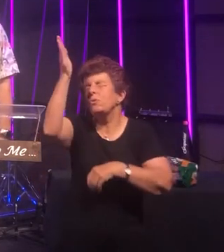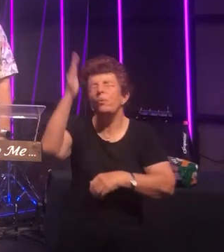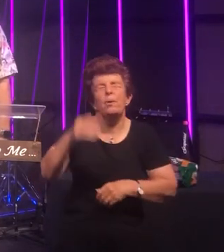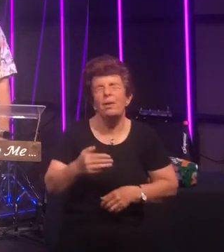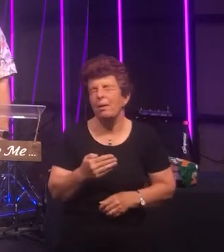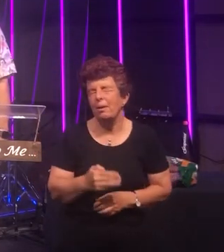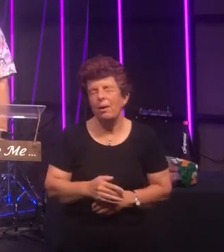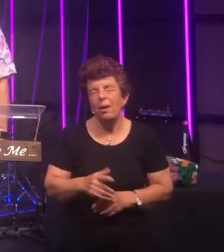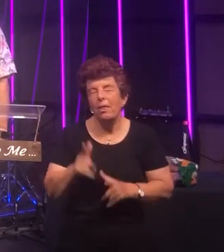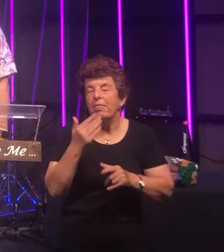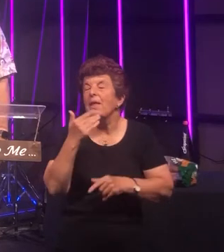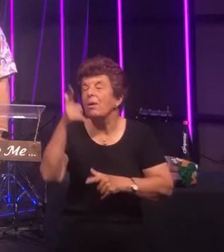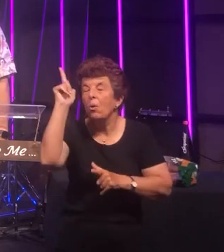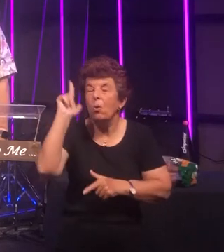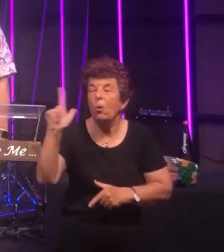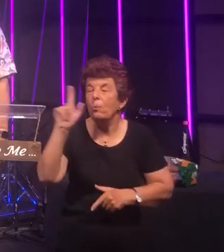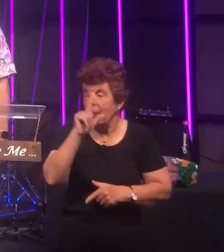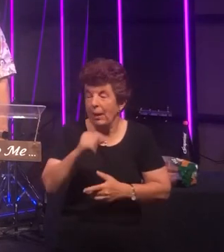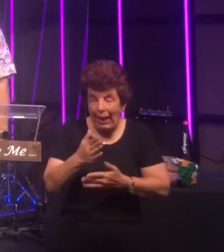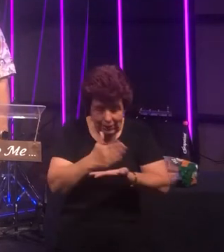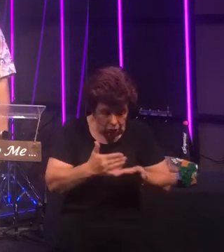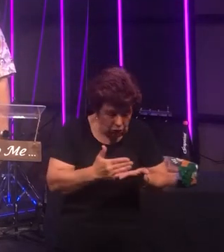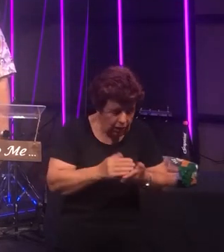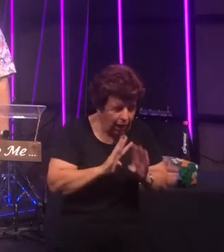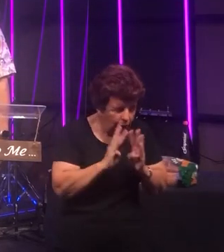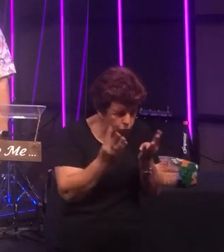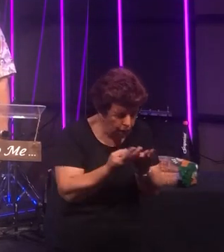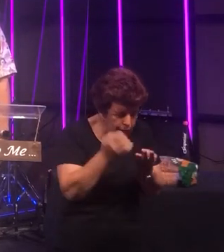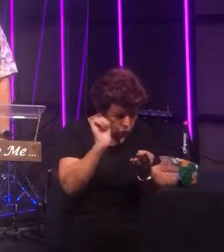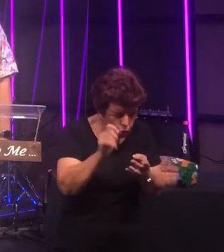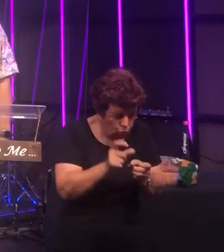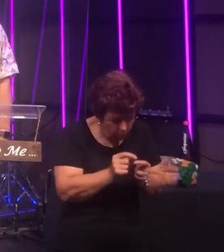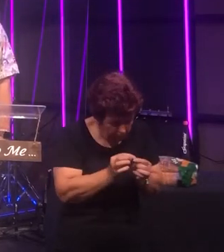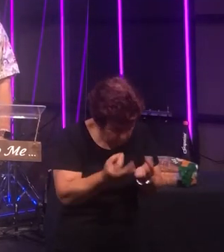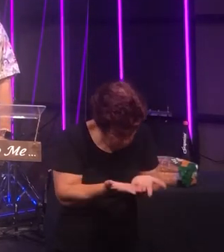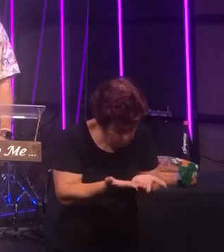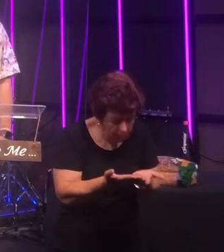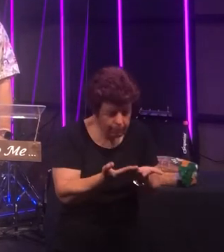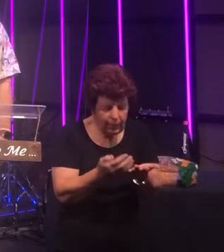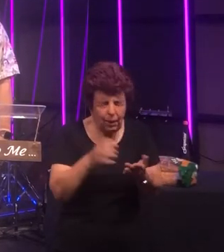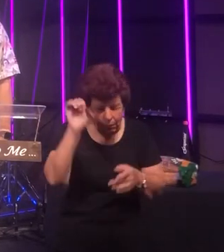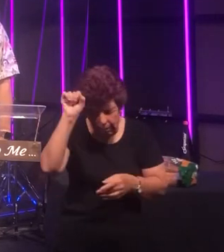Lord that we can share around your word and remember Christ's death and